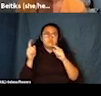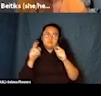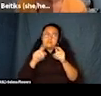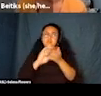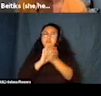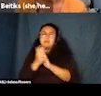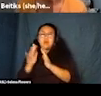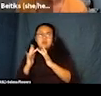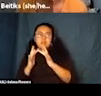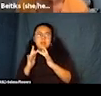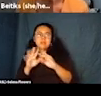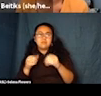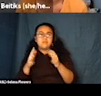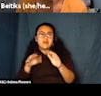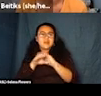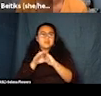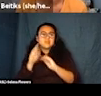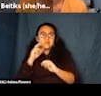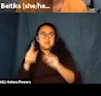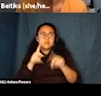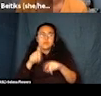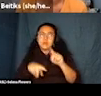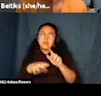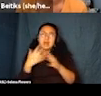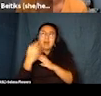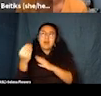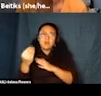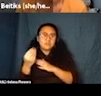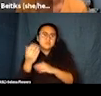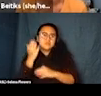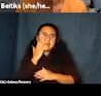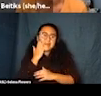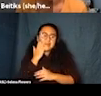People can't get out of bed and are able to participate in film festivals for the very first time in their life